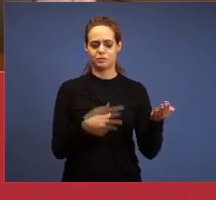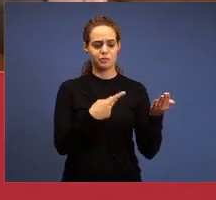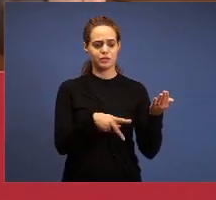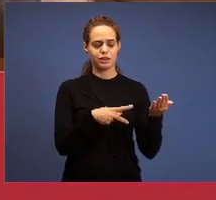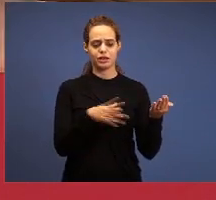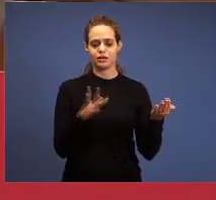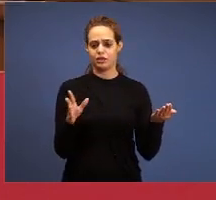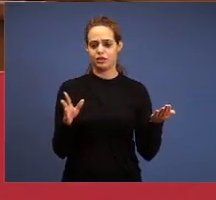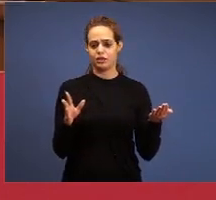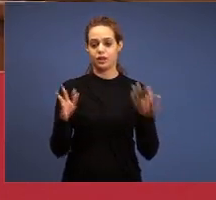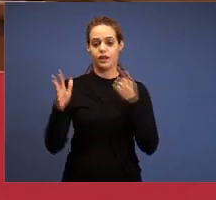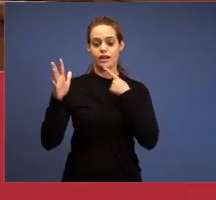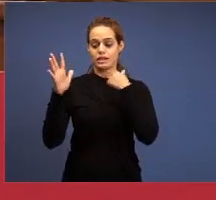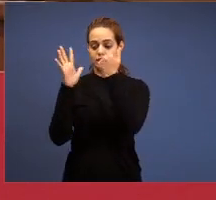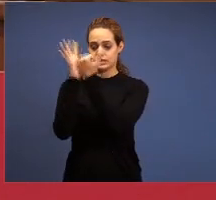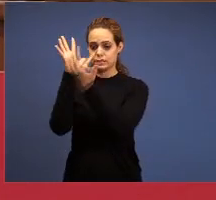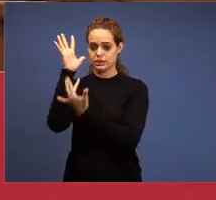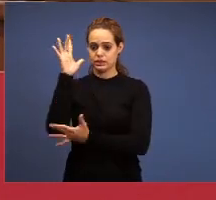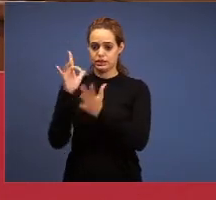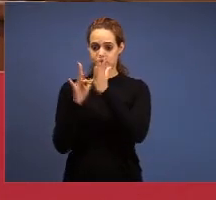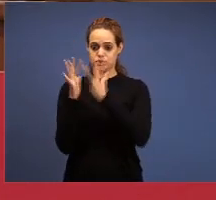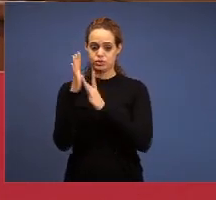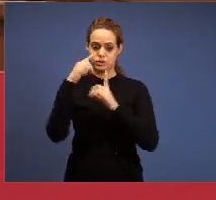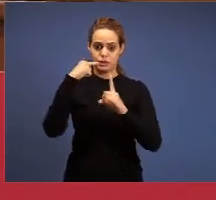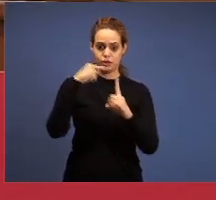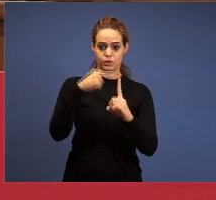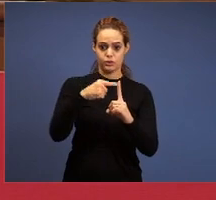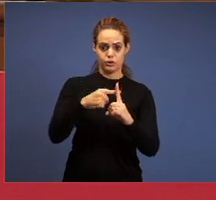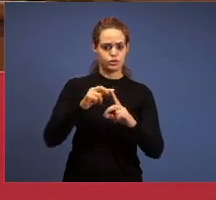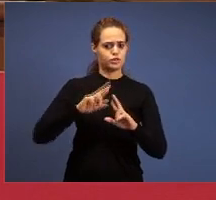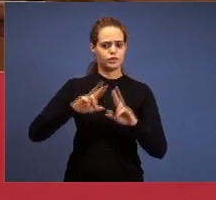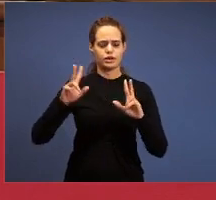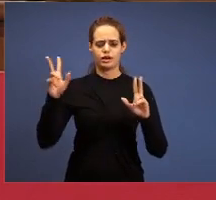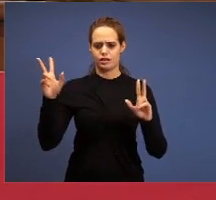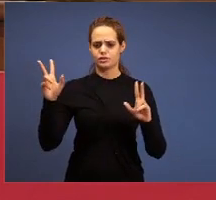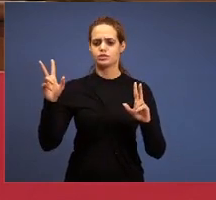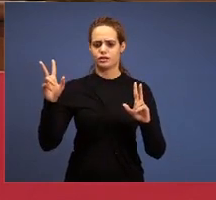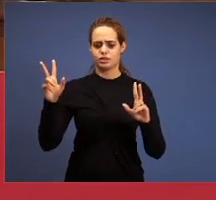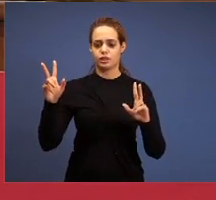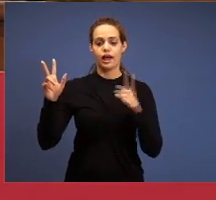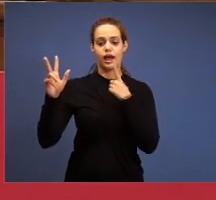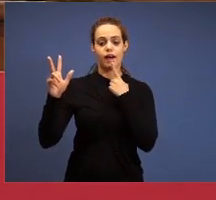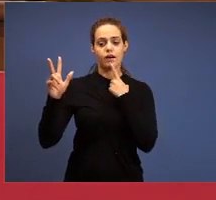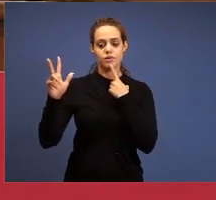of Jesus aren’t miracles of others saints, who made, what you attribute to them, no. Jesus